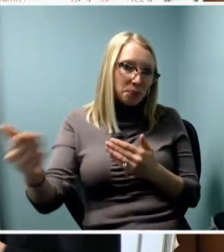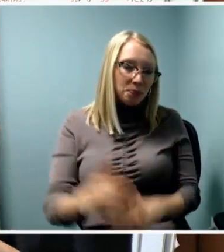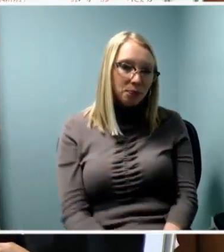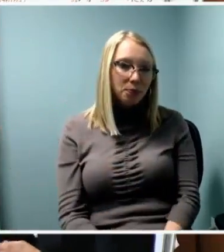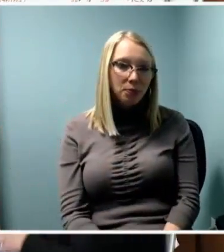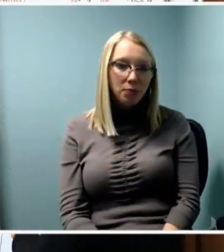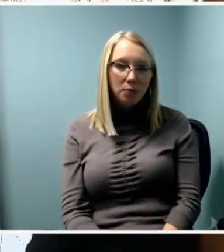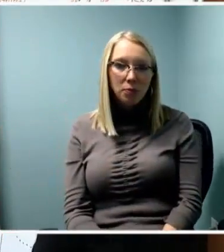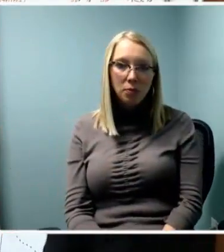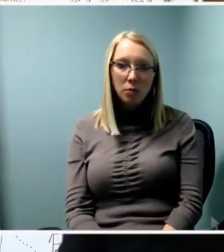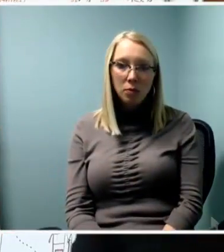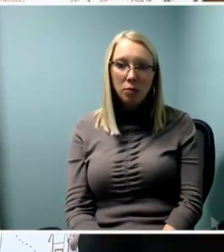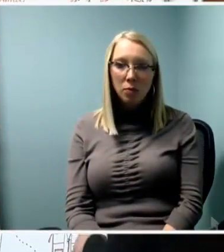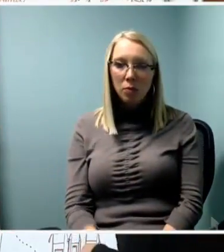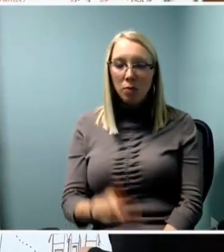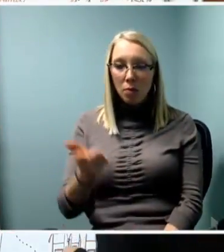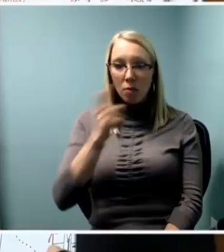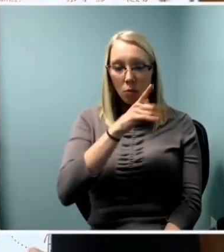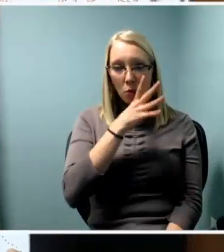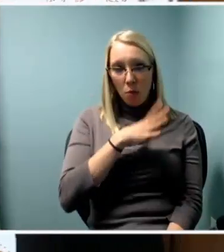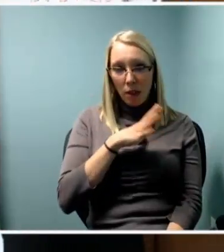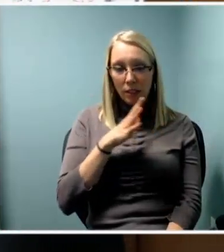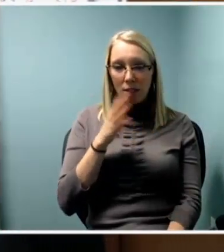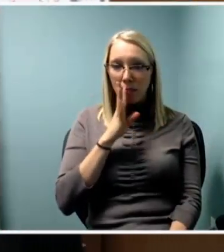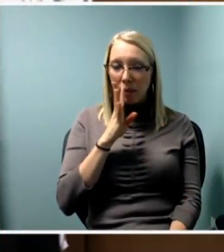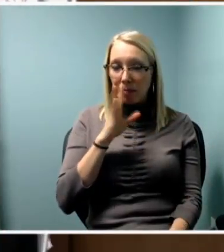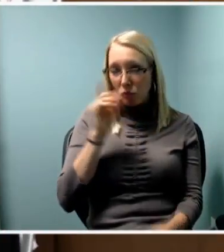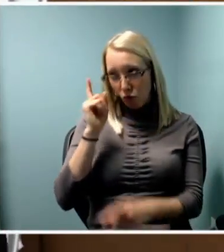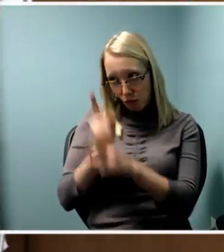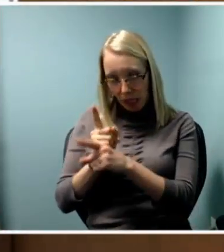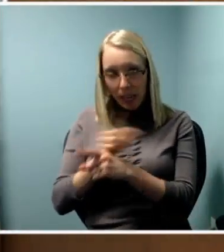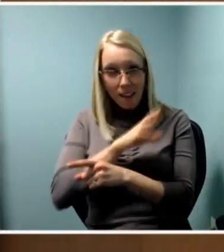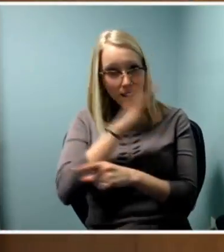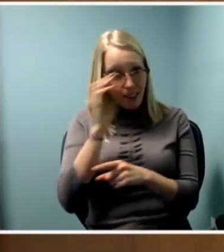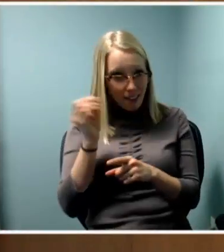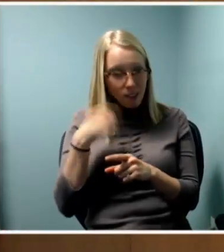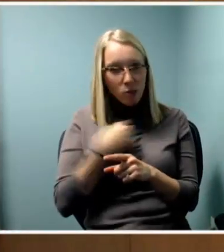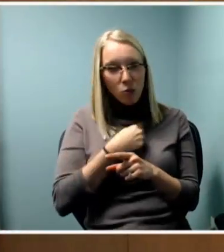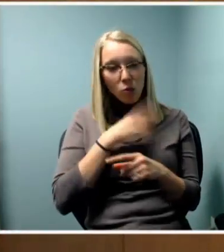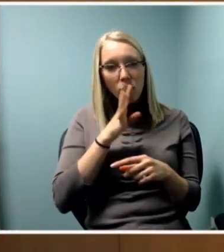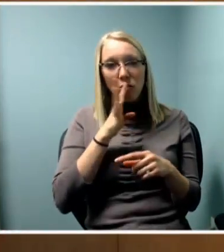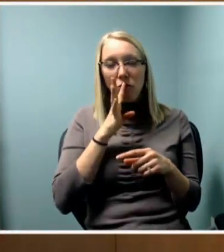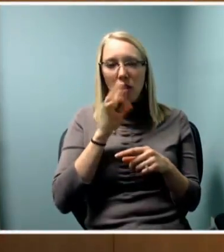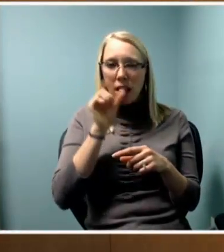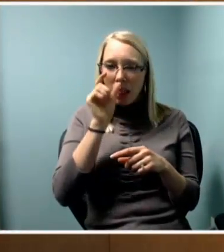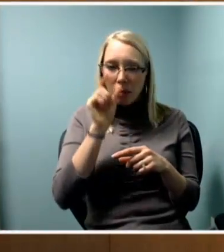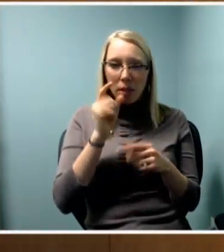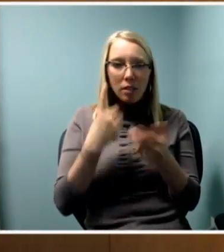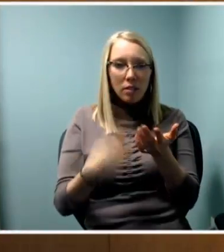(Dawn) And, we talked a little bit through my perspective on the work,